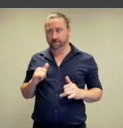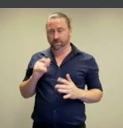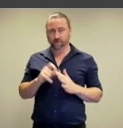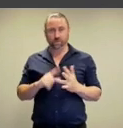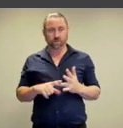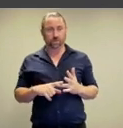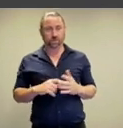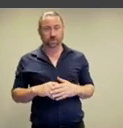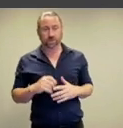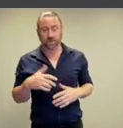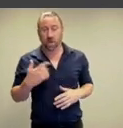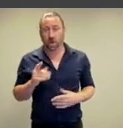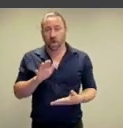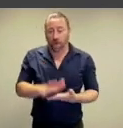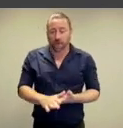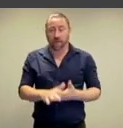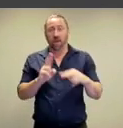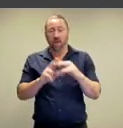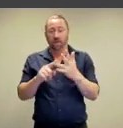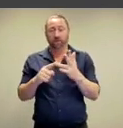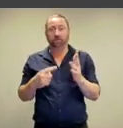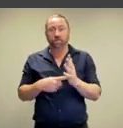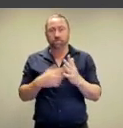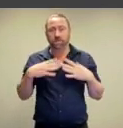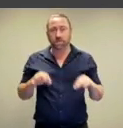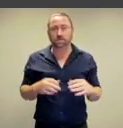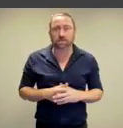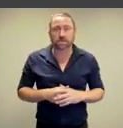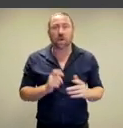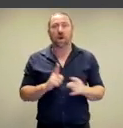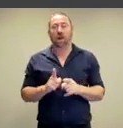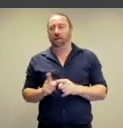in this closeness. There's the